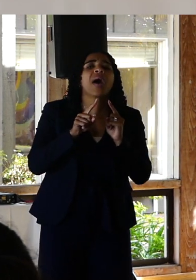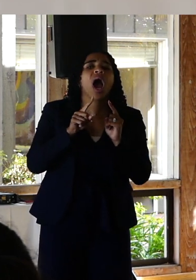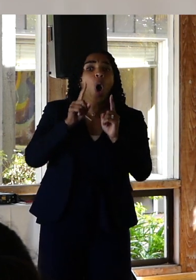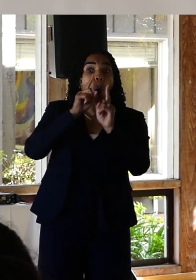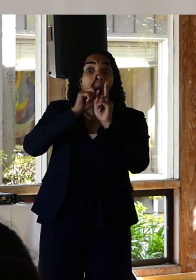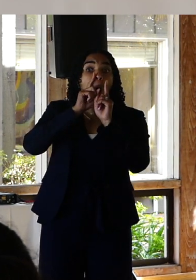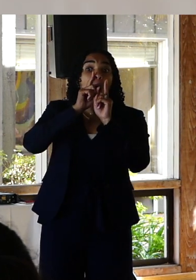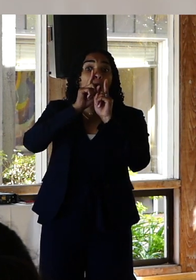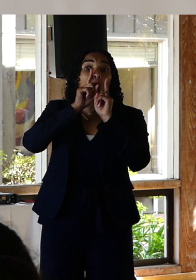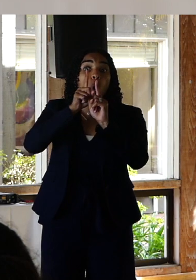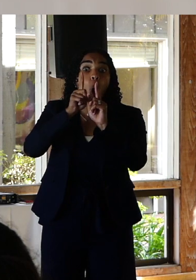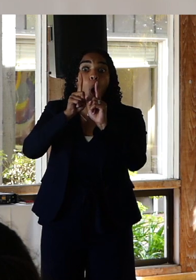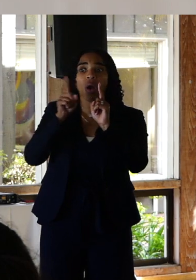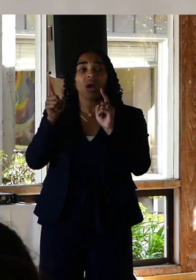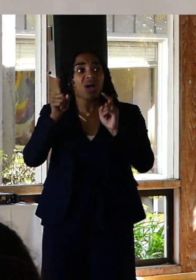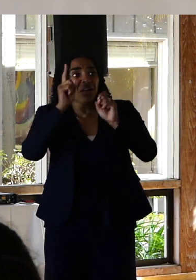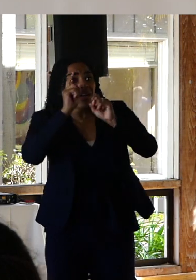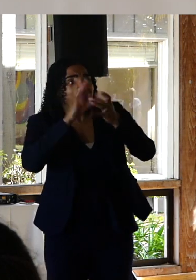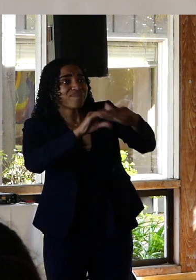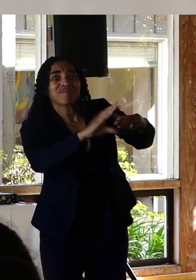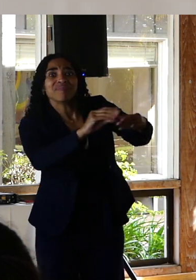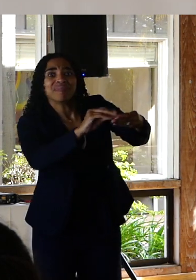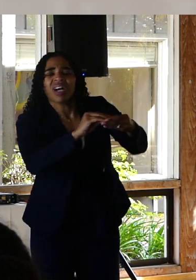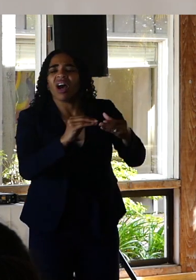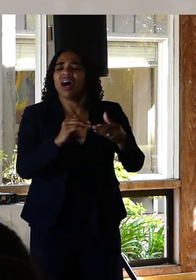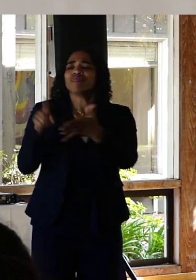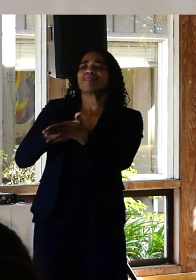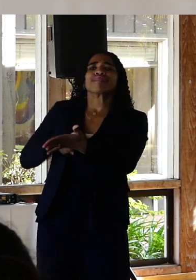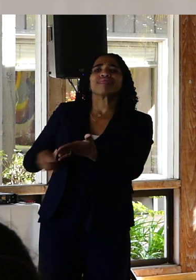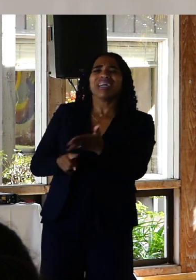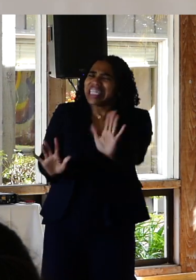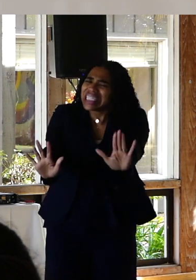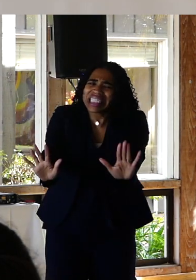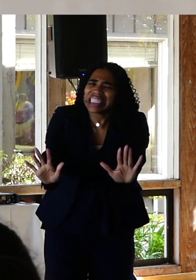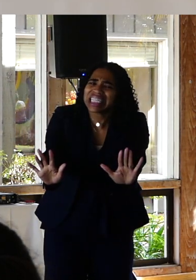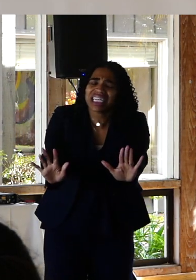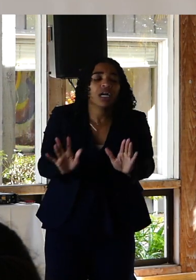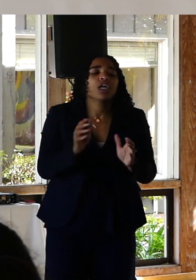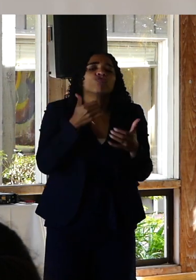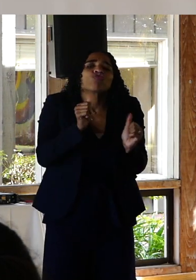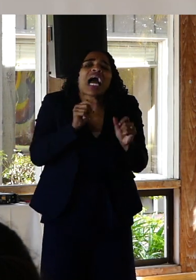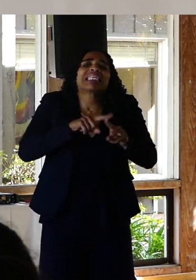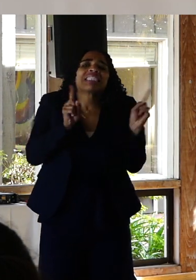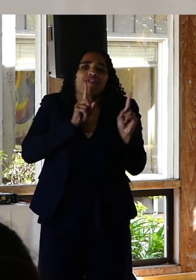destroying someone's fragile hope. So why not try something like, Wow!